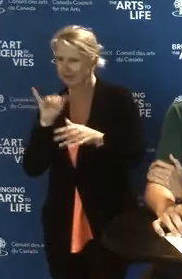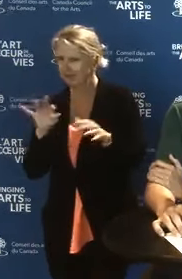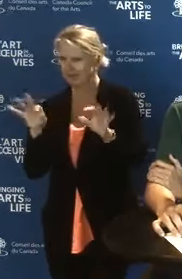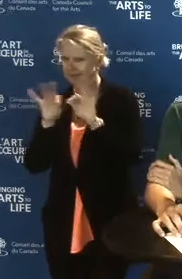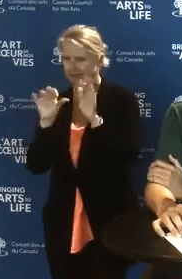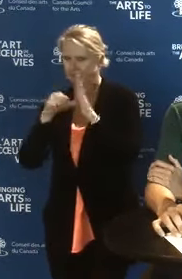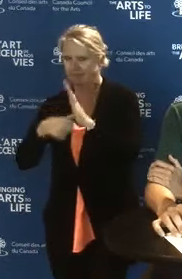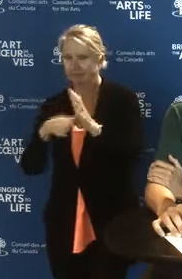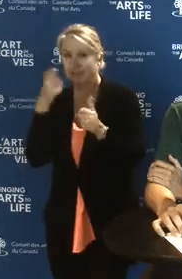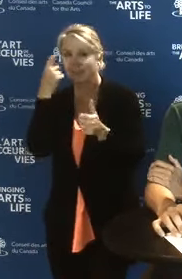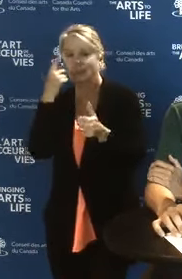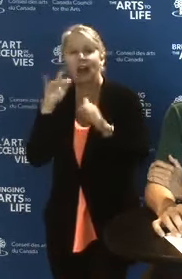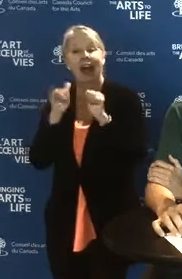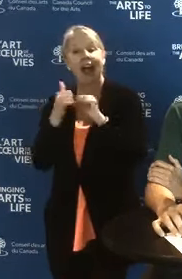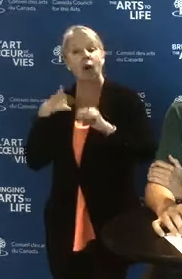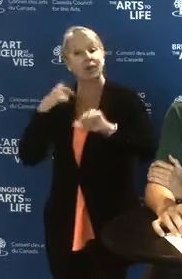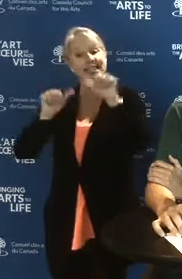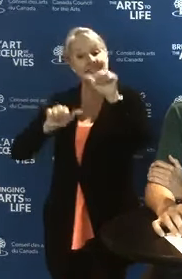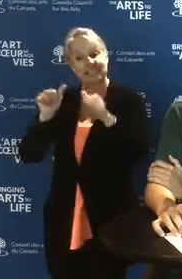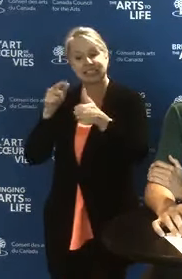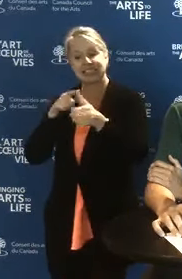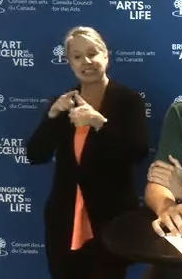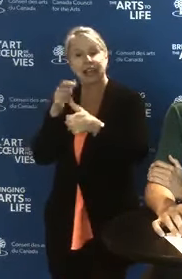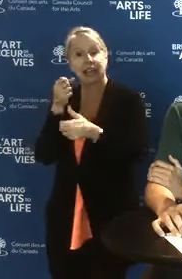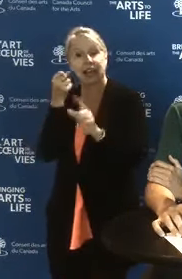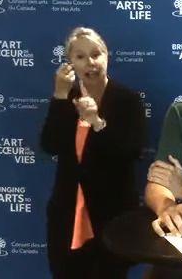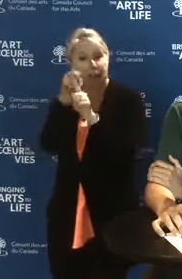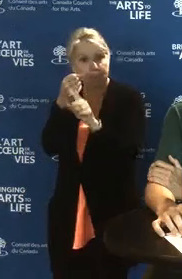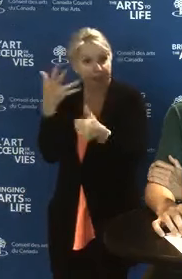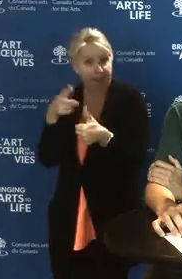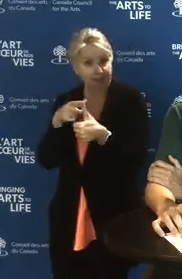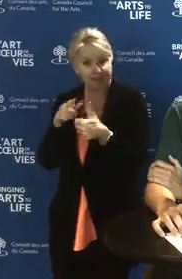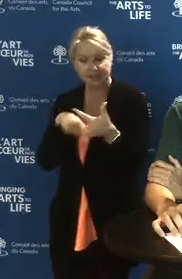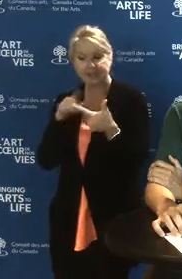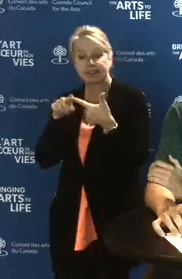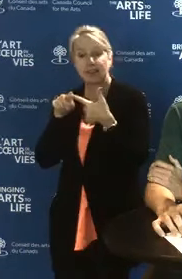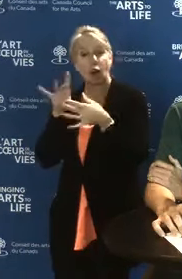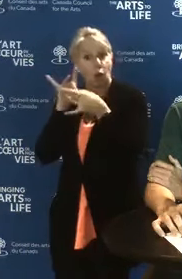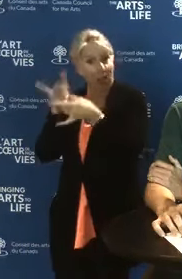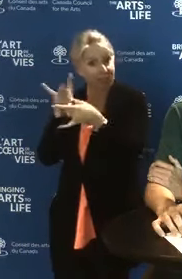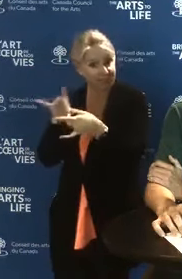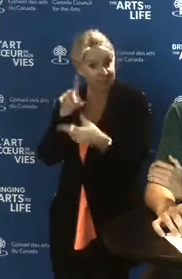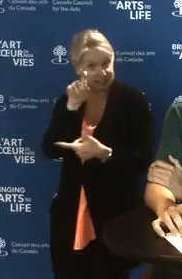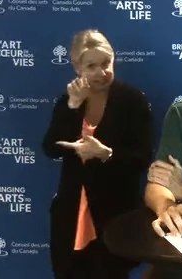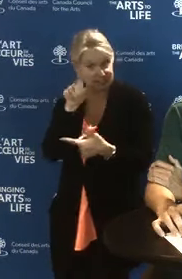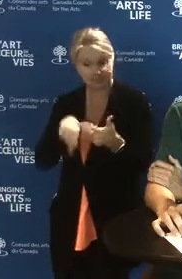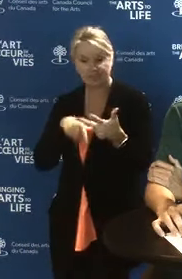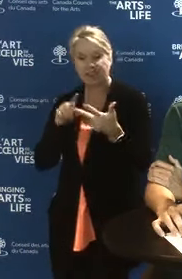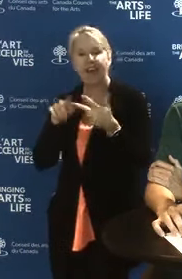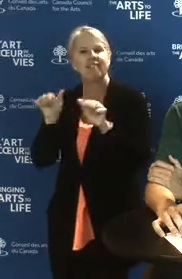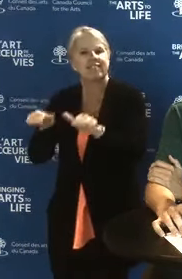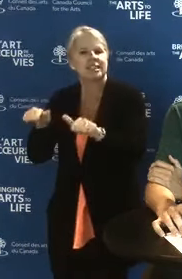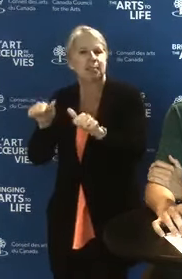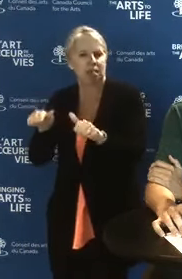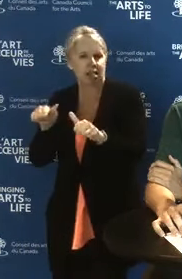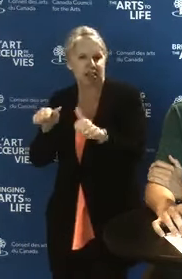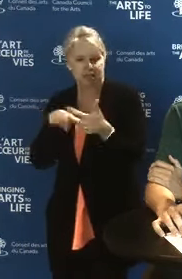impact, relevance and feasibility. You're going to want to take a look at our guidelines online